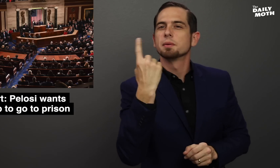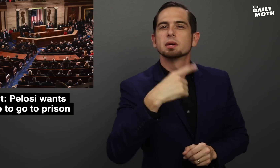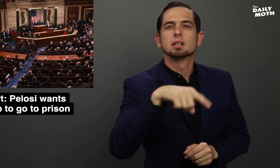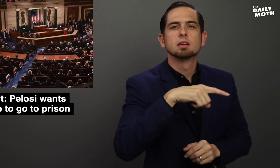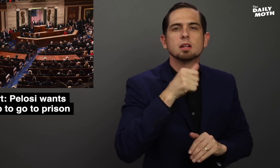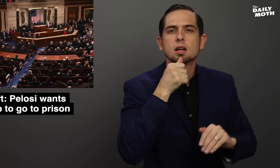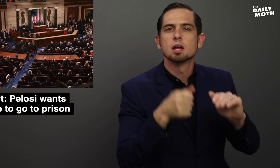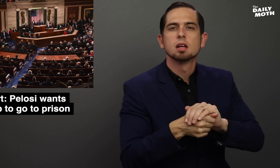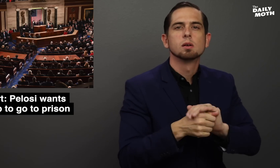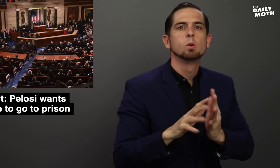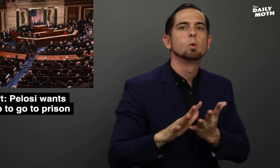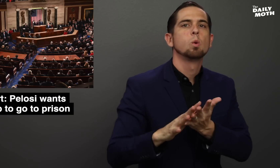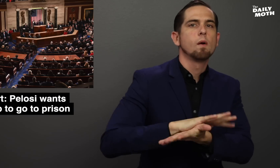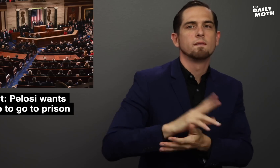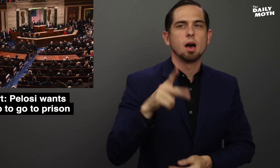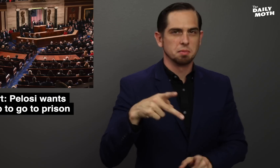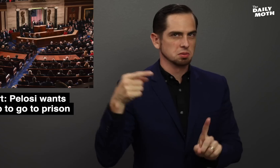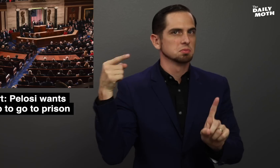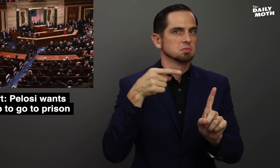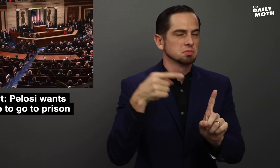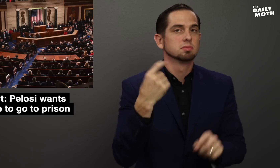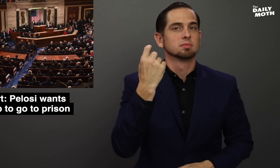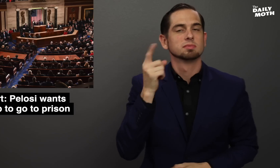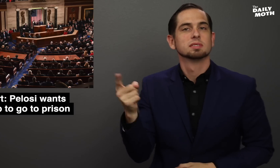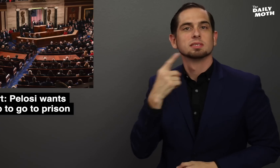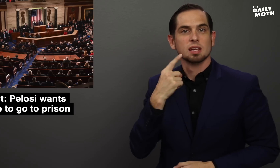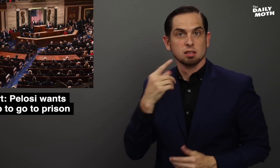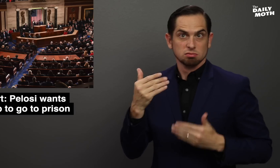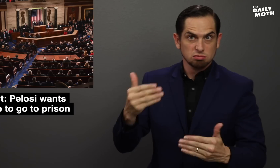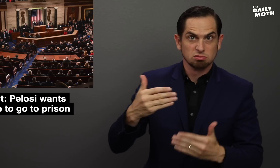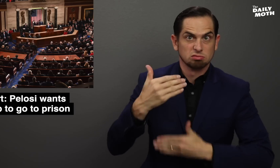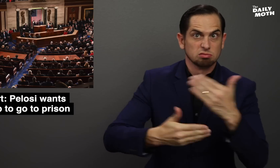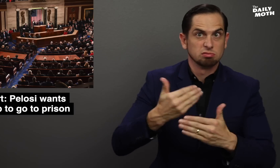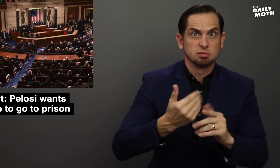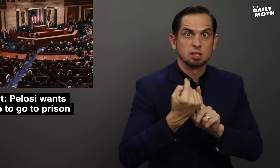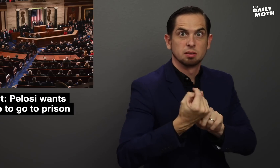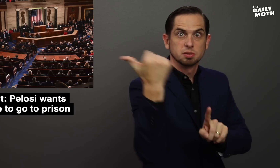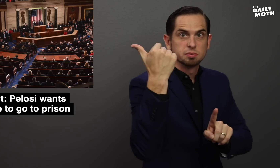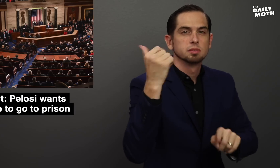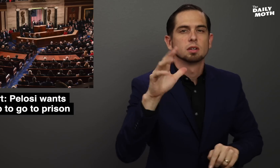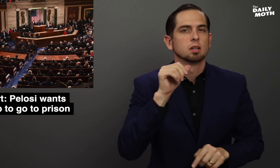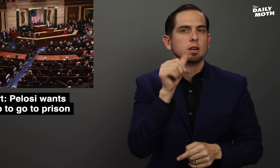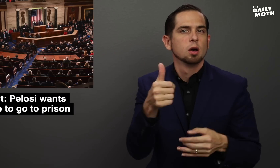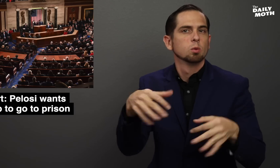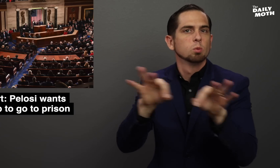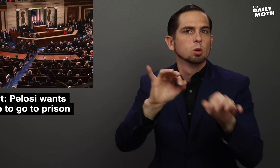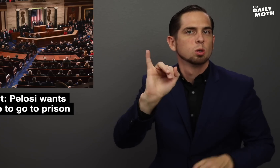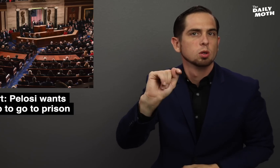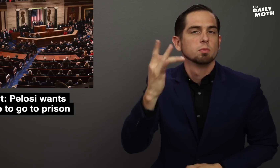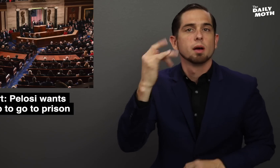in a cover-up, but that pursuing impeachment is not worth it